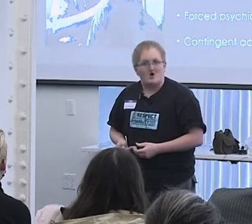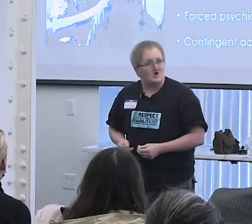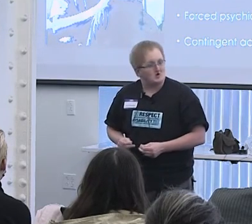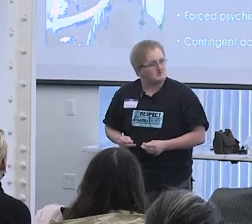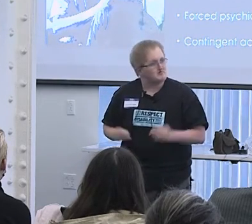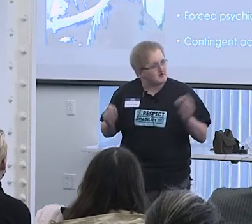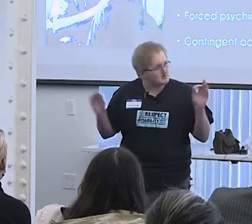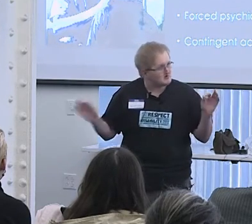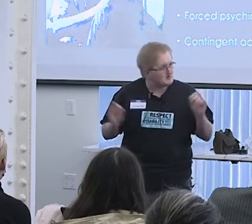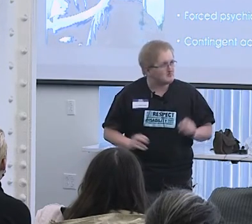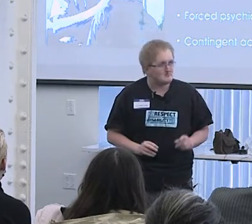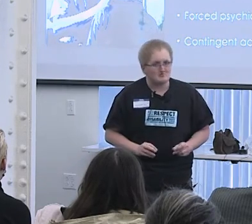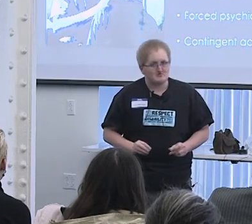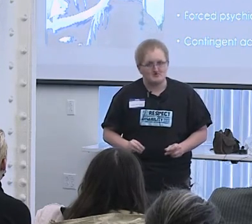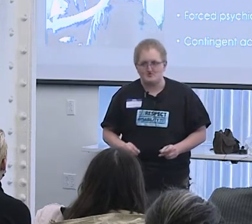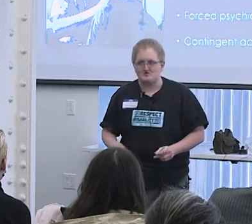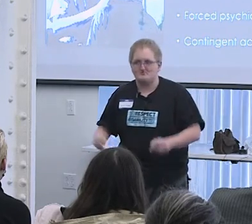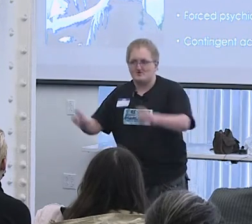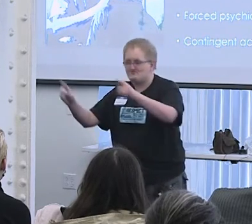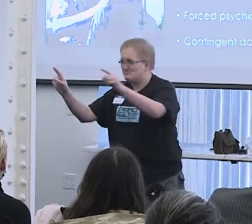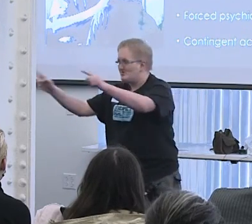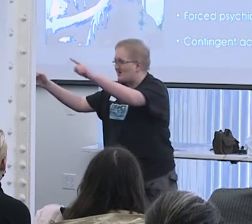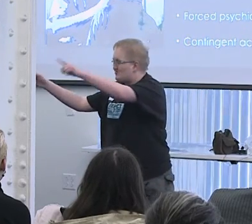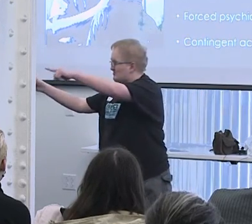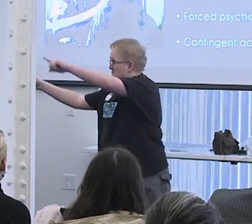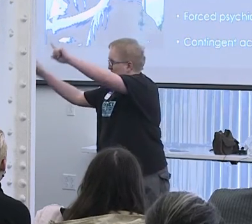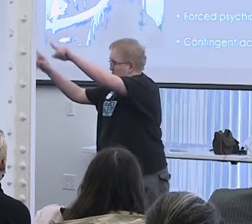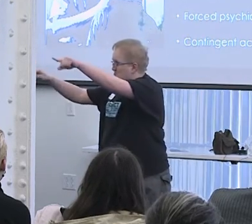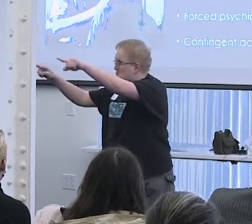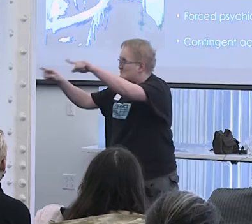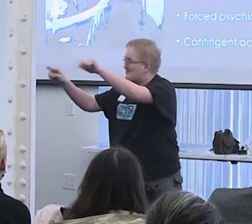And this sounds like a conspiracy theory but if you look at the person who founded